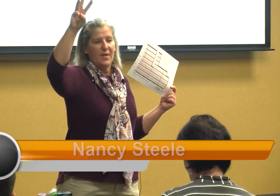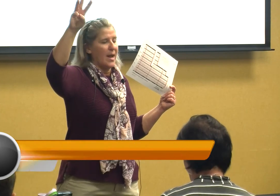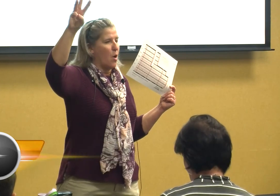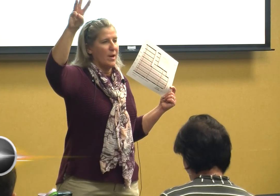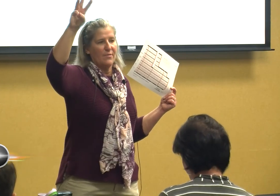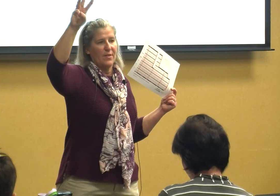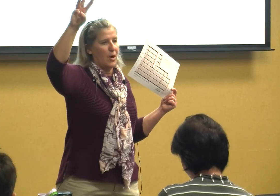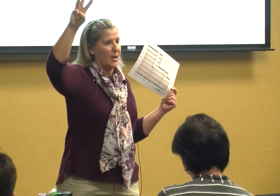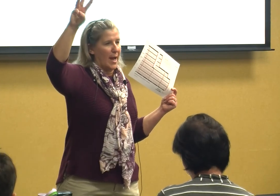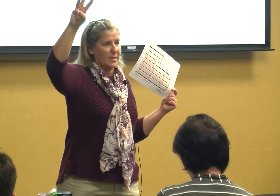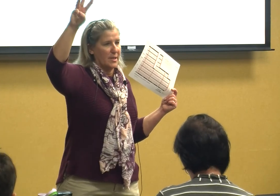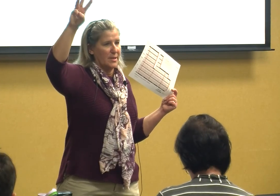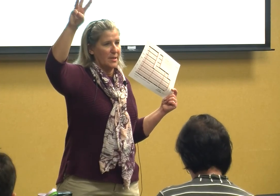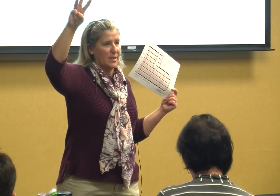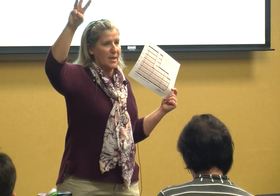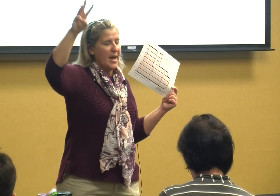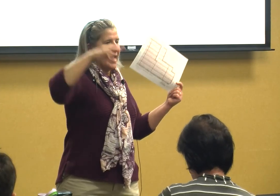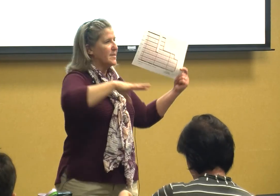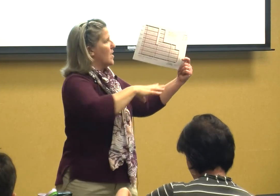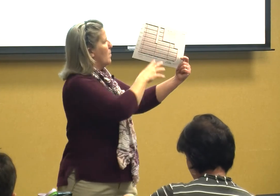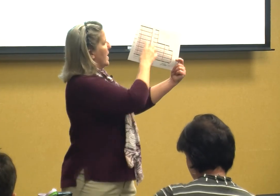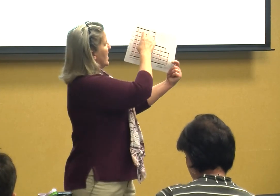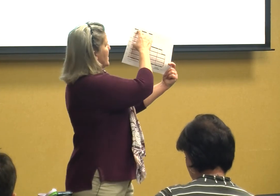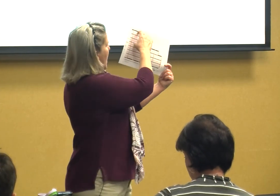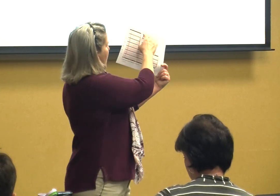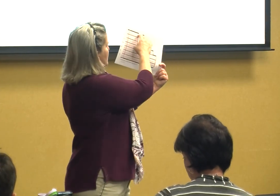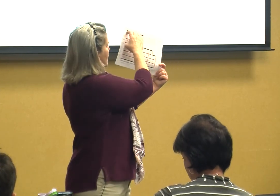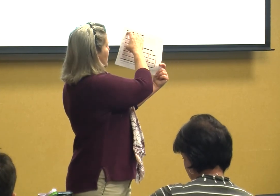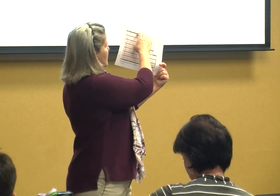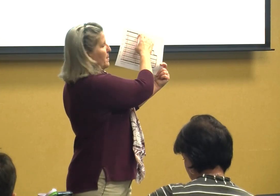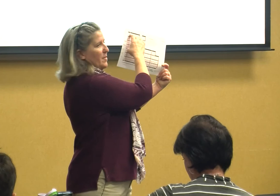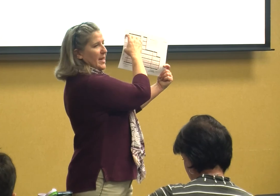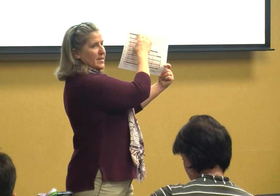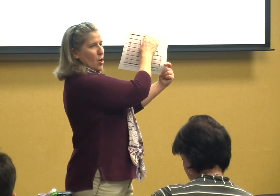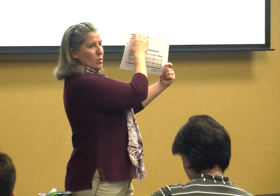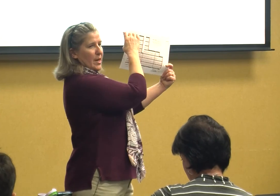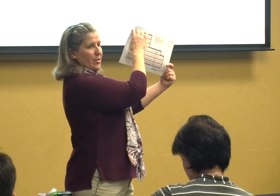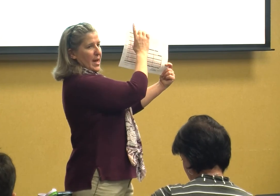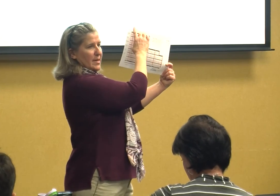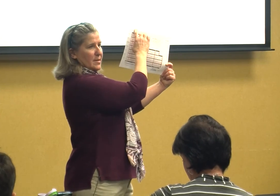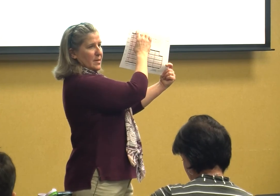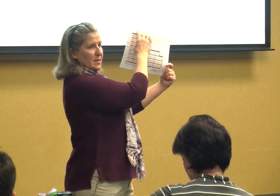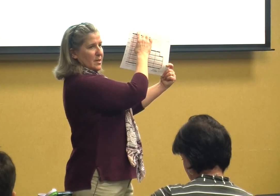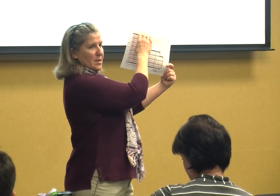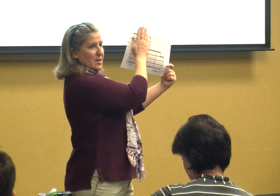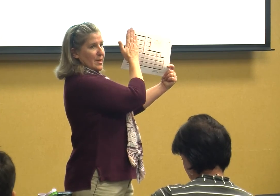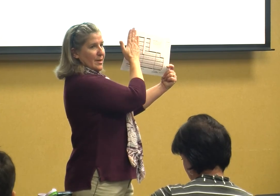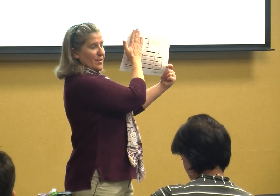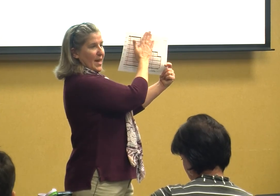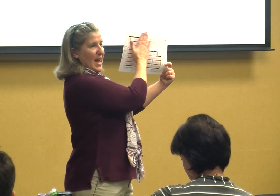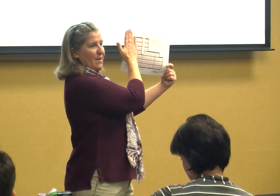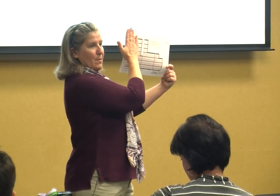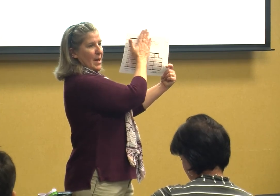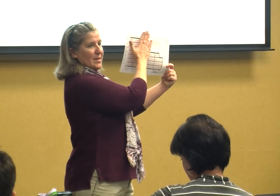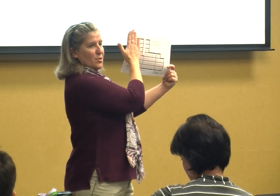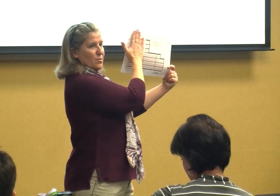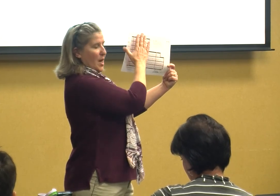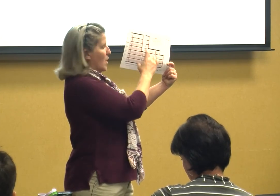they aren't even there yet and so many times some of these early things they haven't mastered those